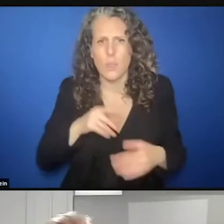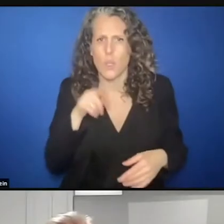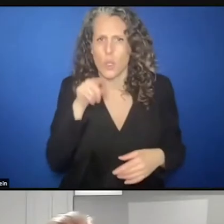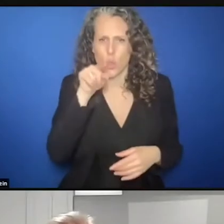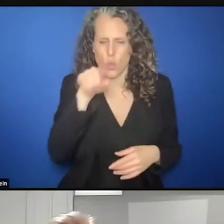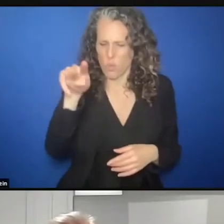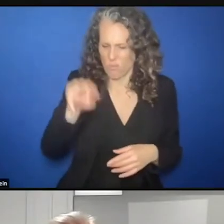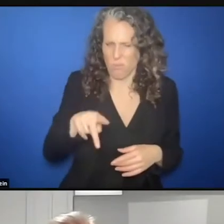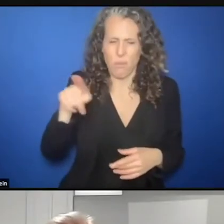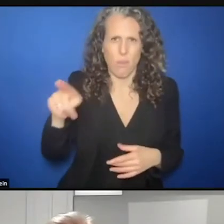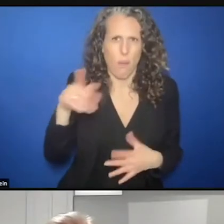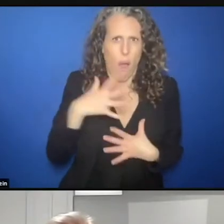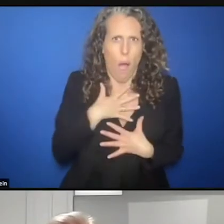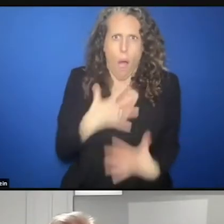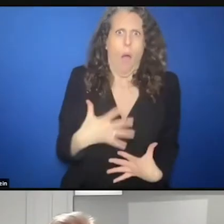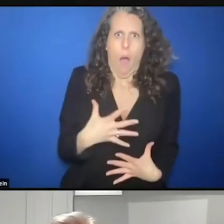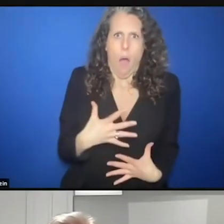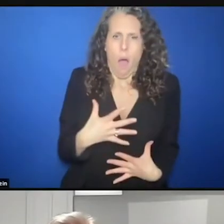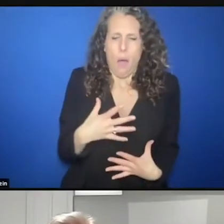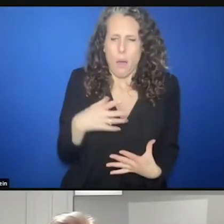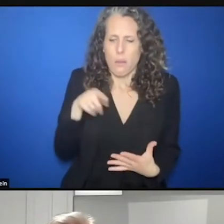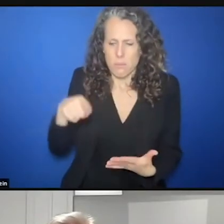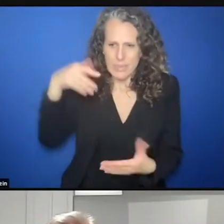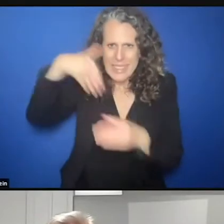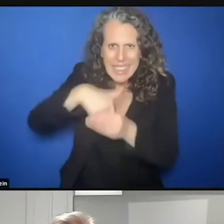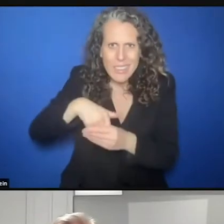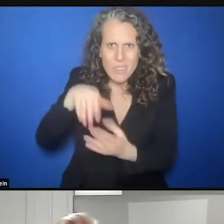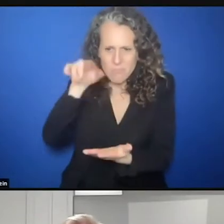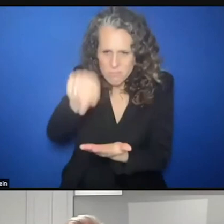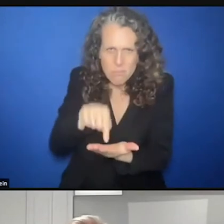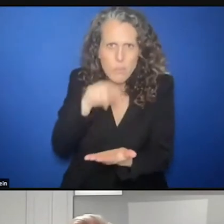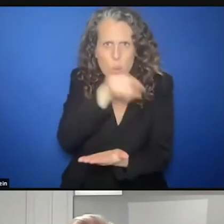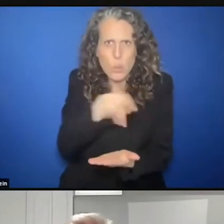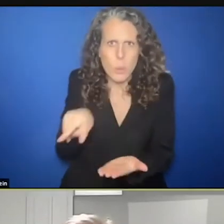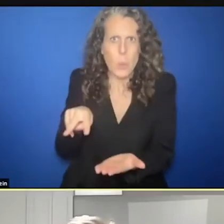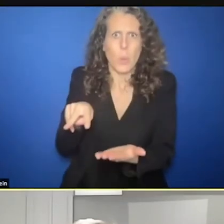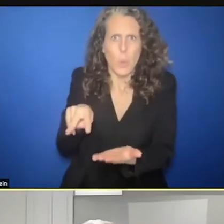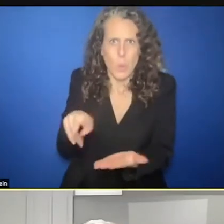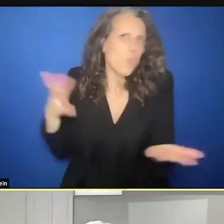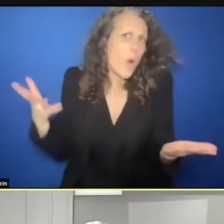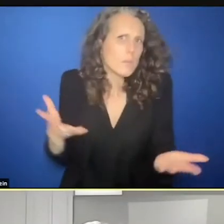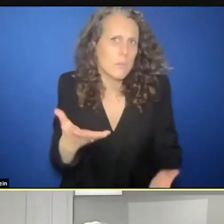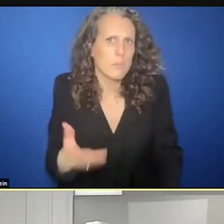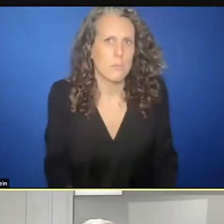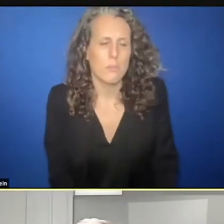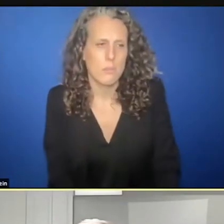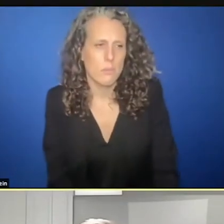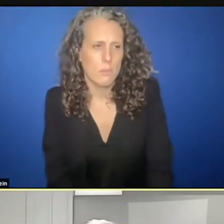the most shocking findings of this report? >> JAN EGELAND: Well, Chris, the most shocking